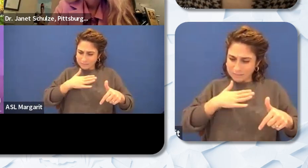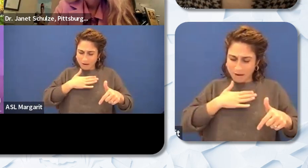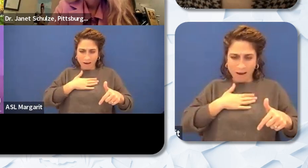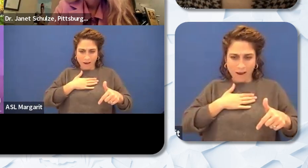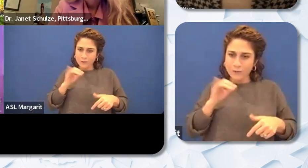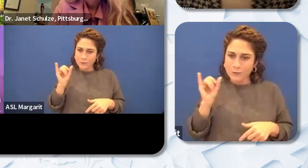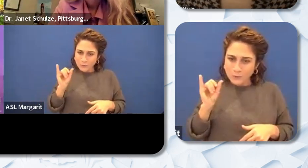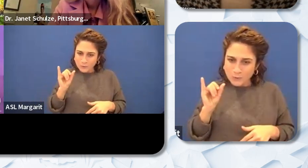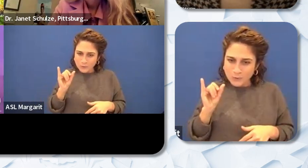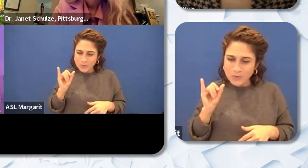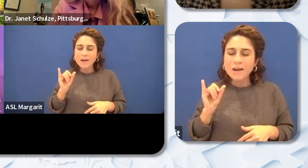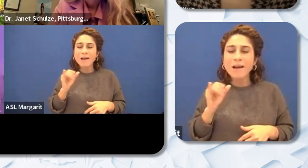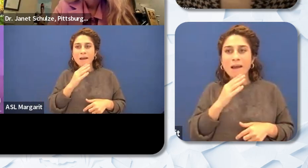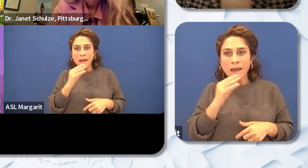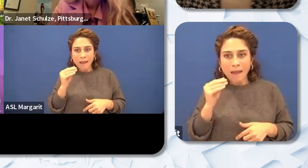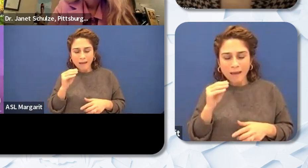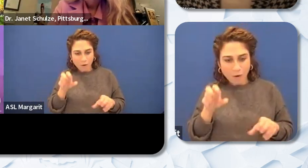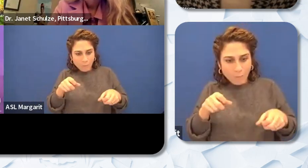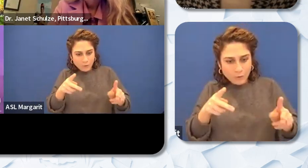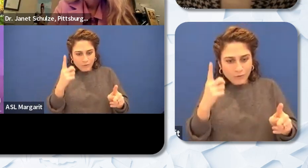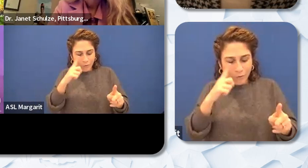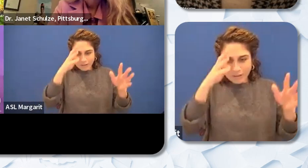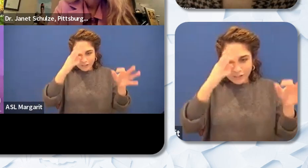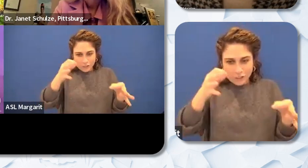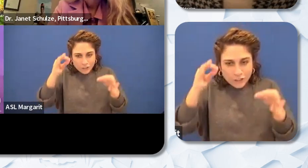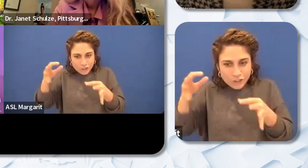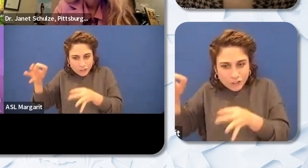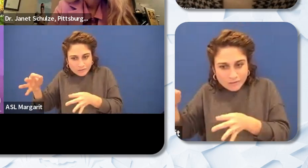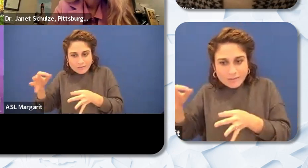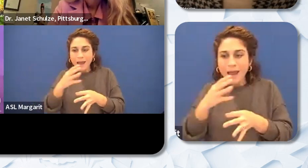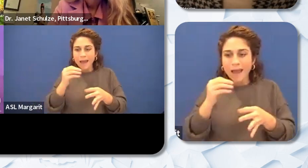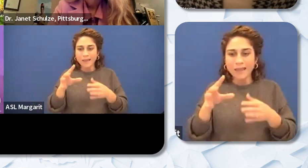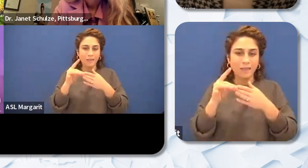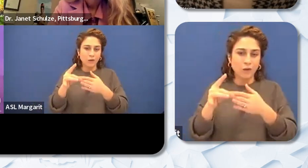making and we have to give them opportunities for leadership and it has to be purposeful and